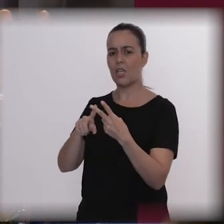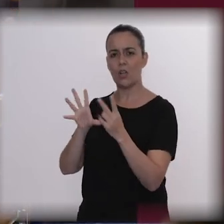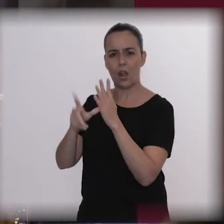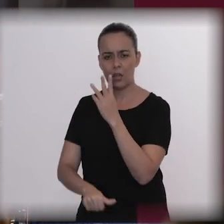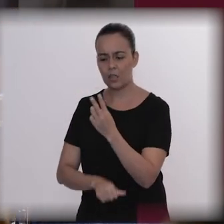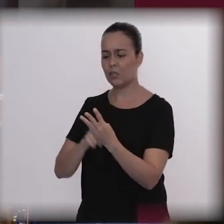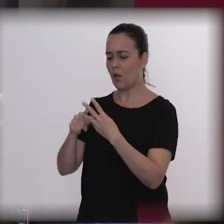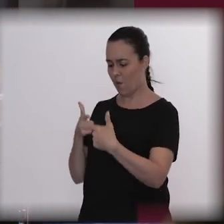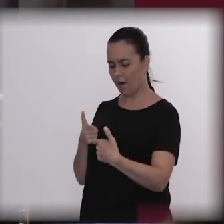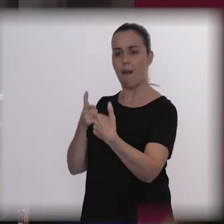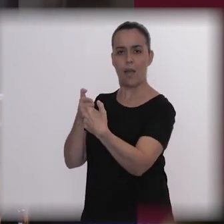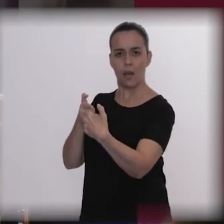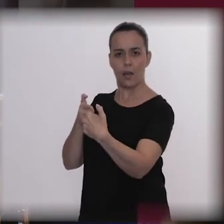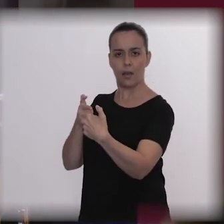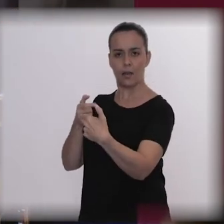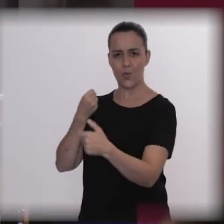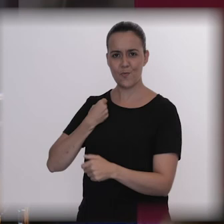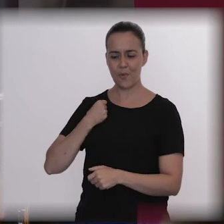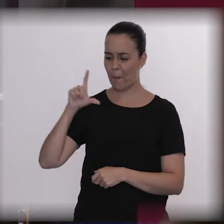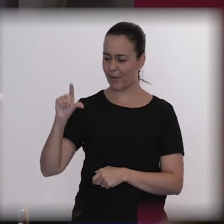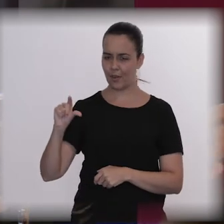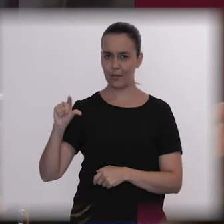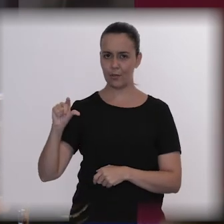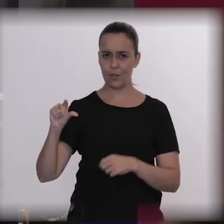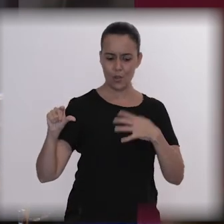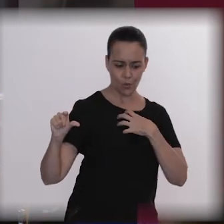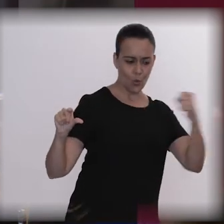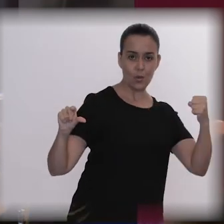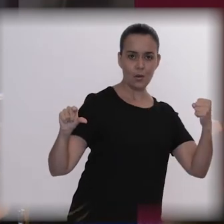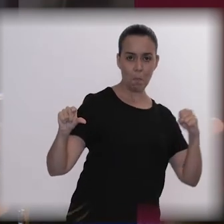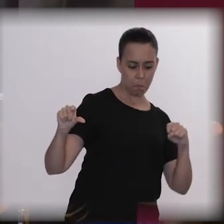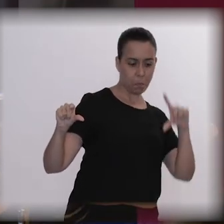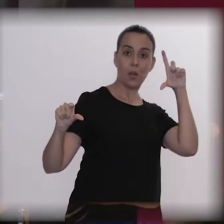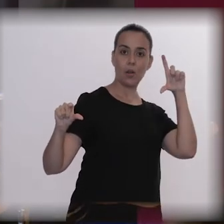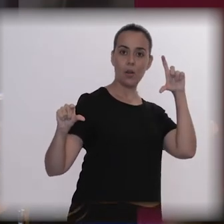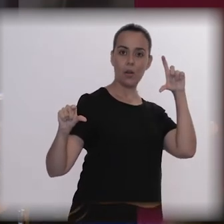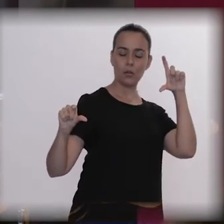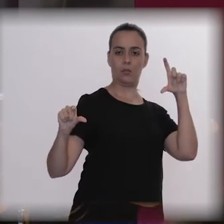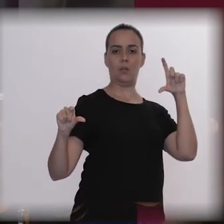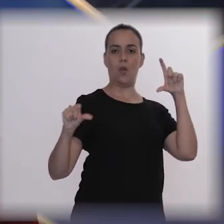you don’t have the number of suicides in the world. That was a huge warning sign for the World Health Organization.